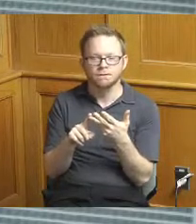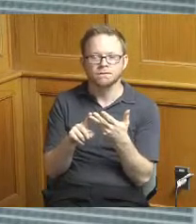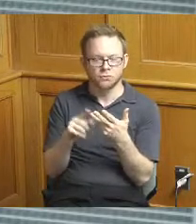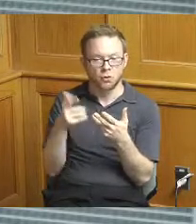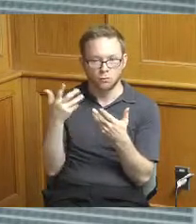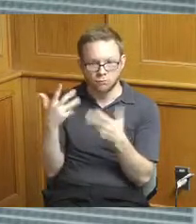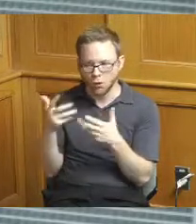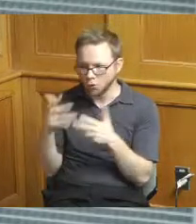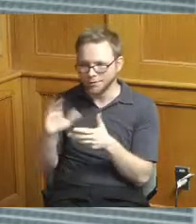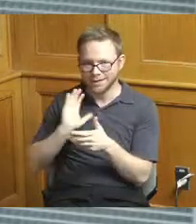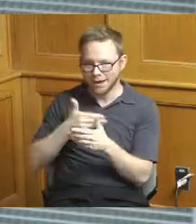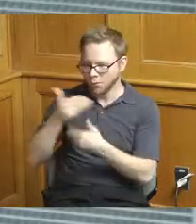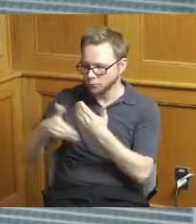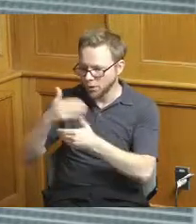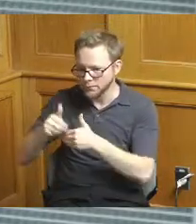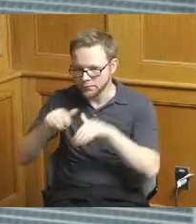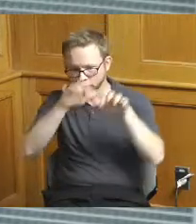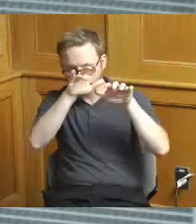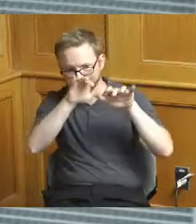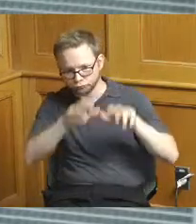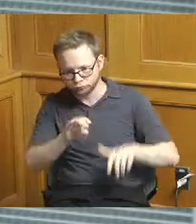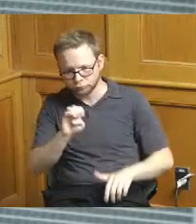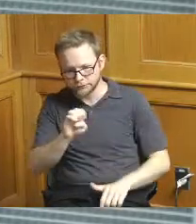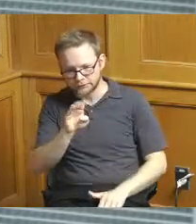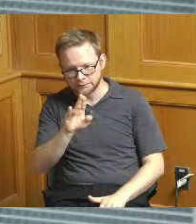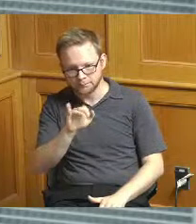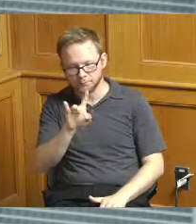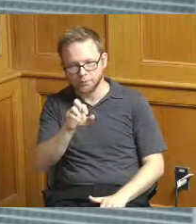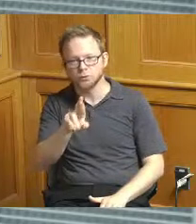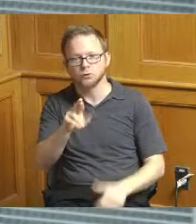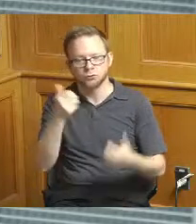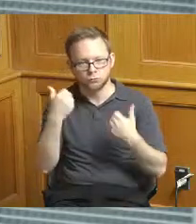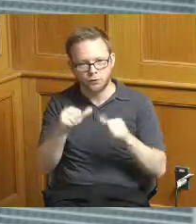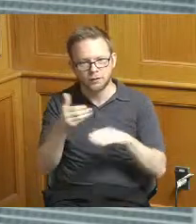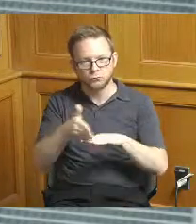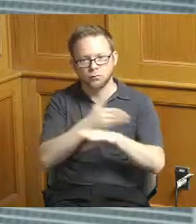trying to drive kind of consistency efficiency and predictability and where we're going long-term